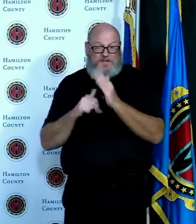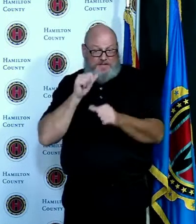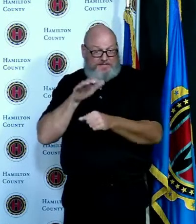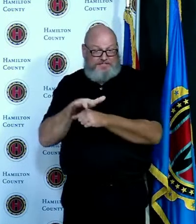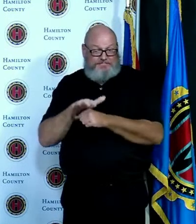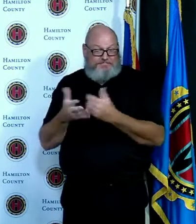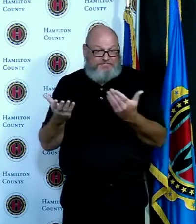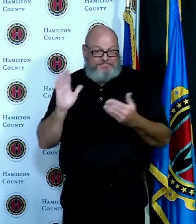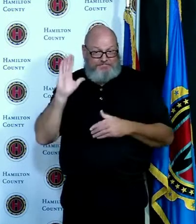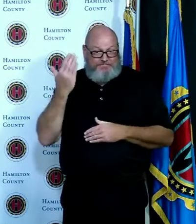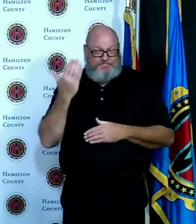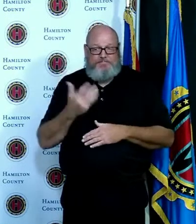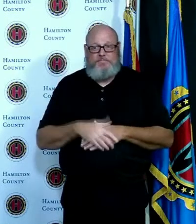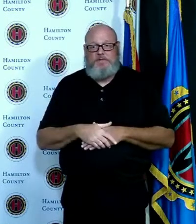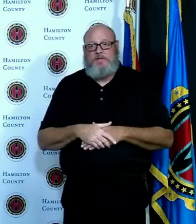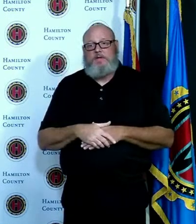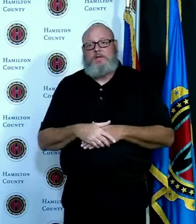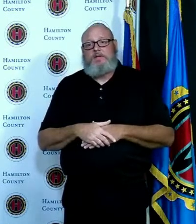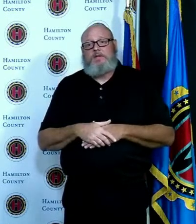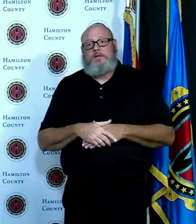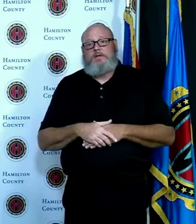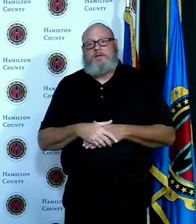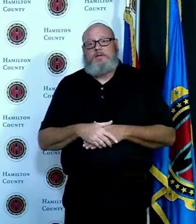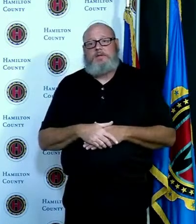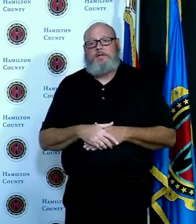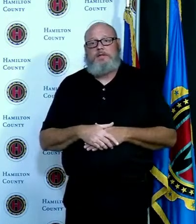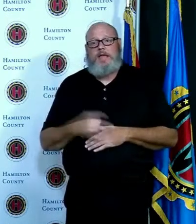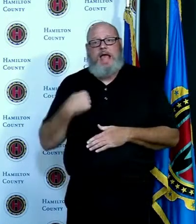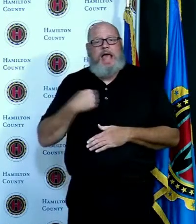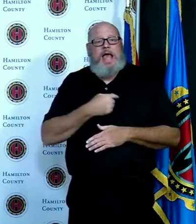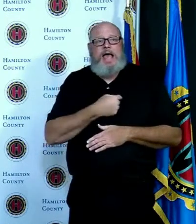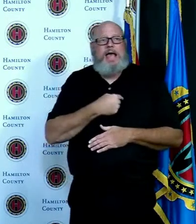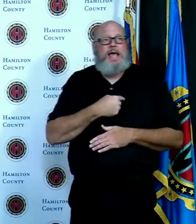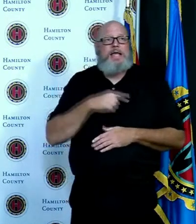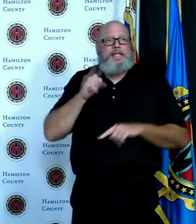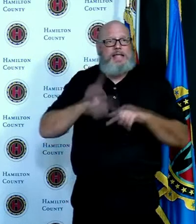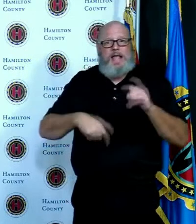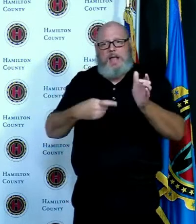a man I mean I'm not gonna and nor do I think that anybody would suggest we should mandate masks